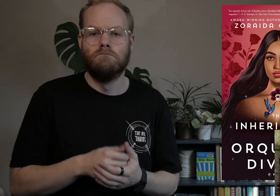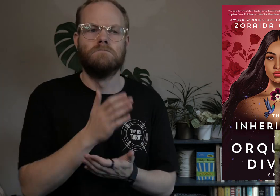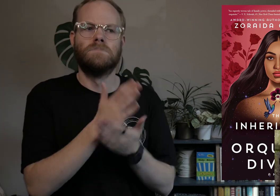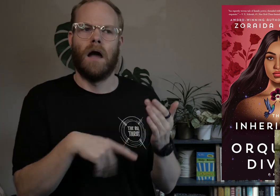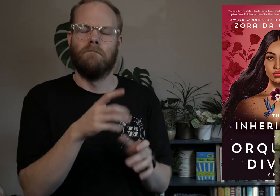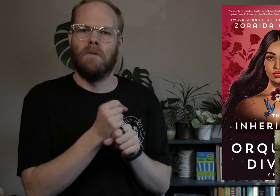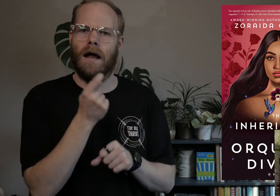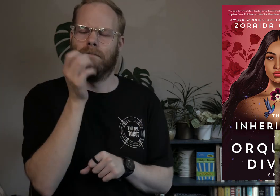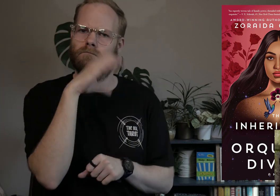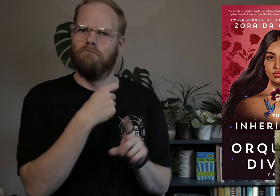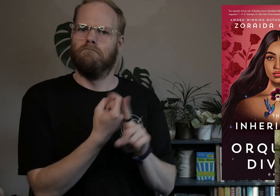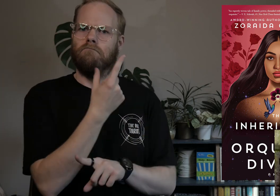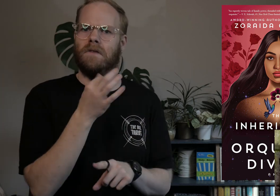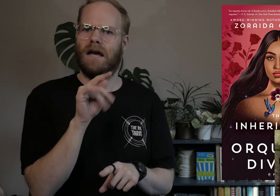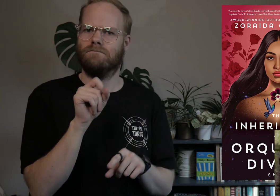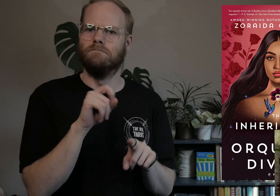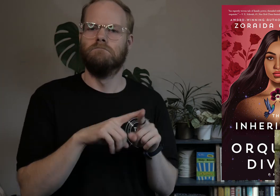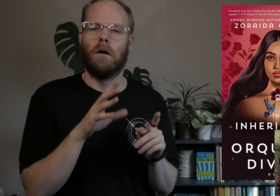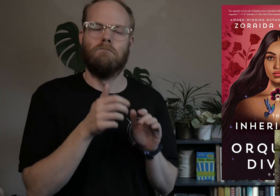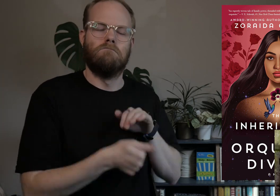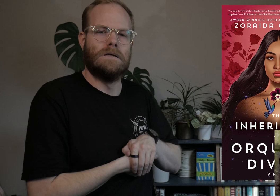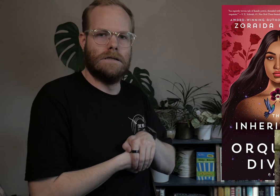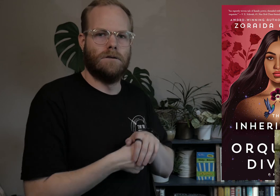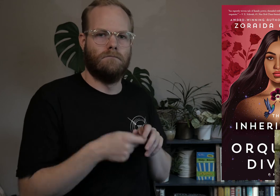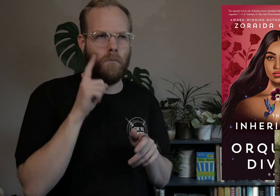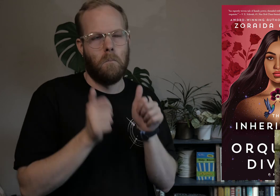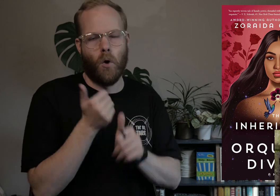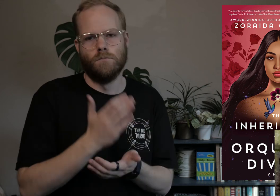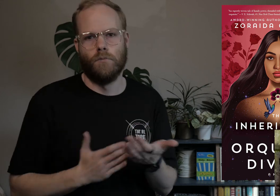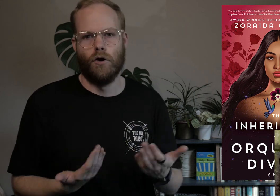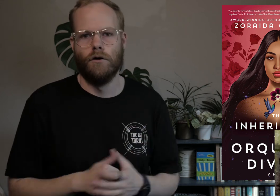Some of them get slightly unusual gifts, but they’re kept hidden from the world for the most part.